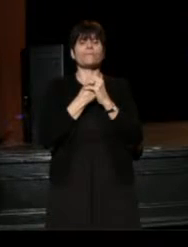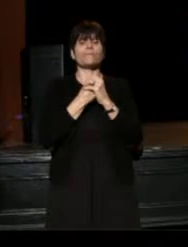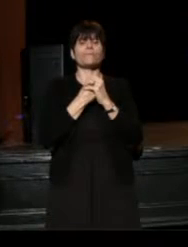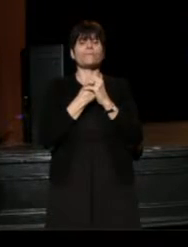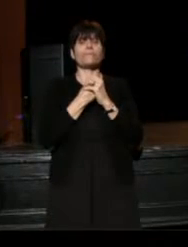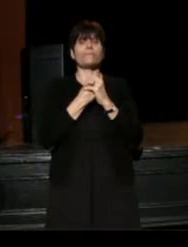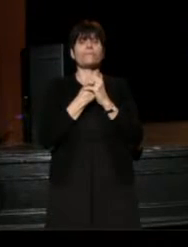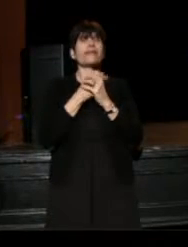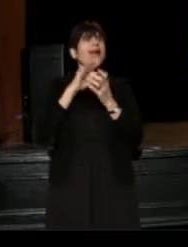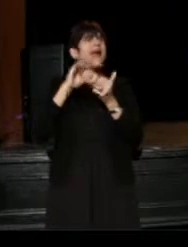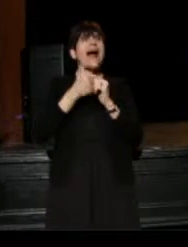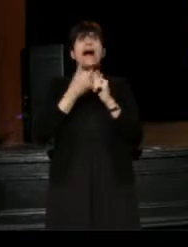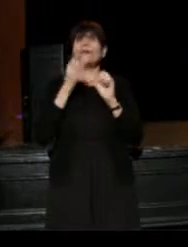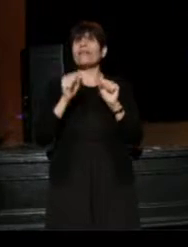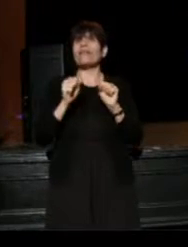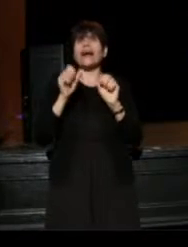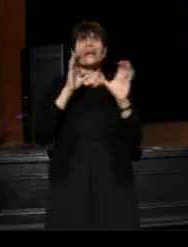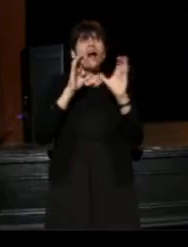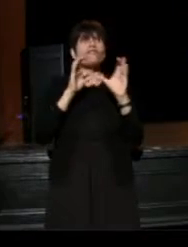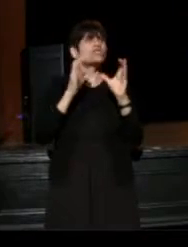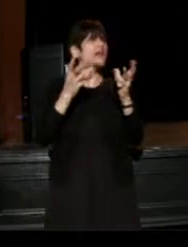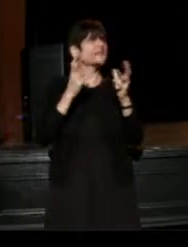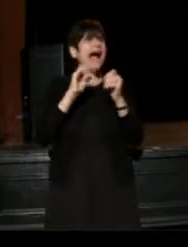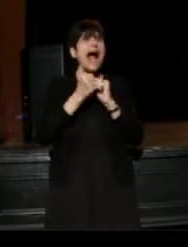So, how do we have that conversation, how do we engage in that?